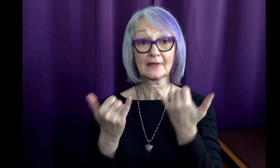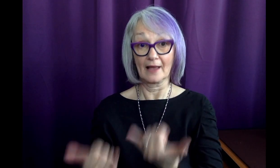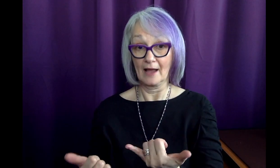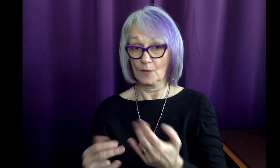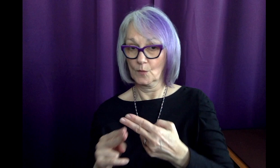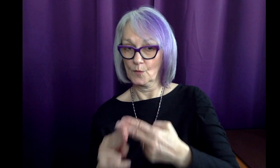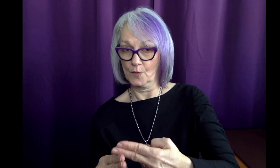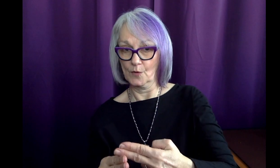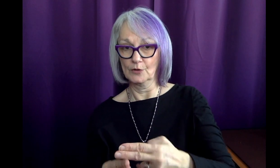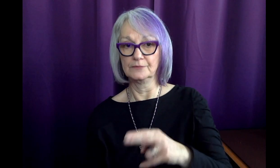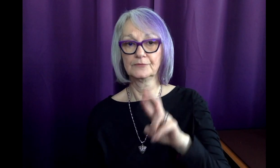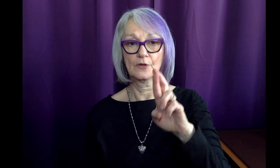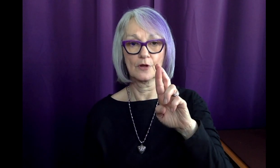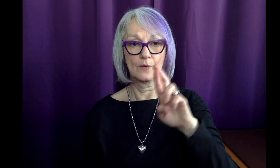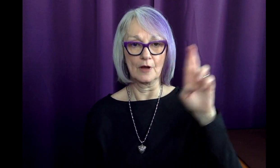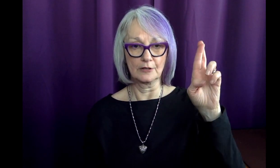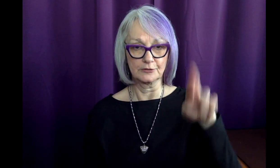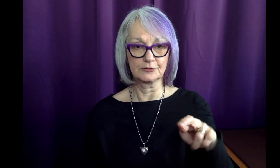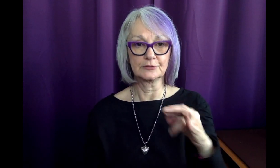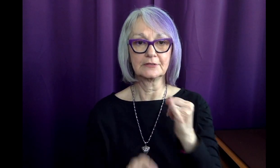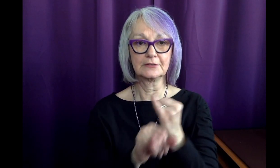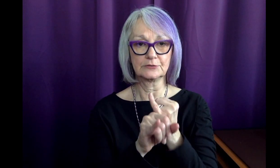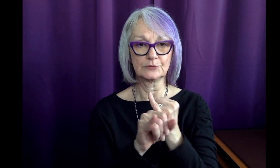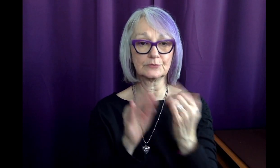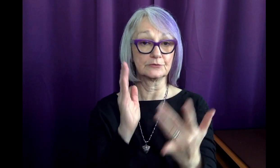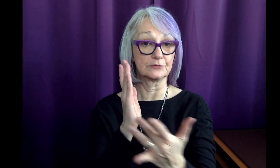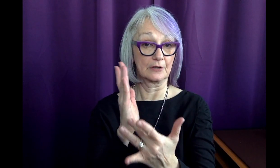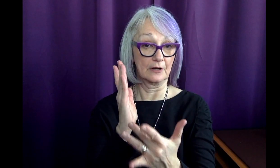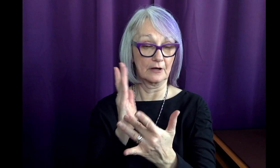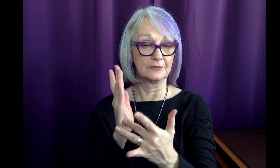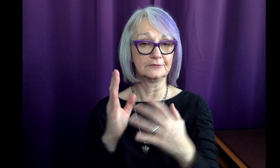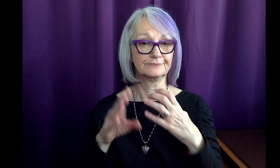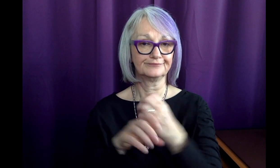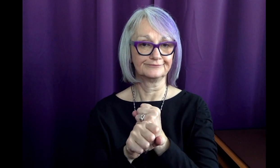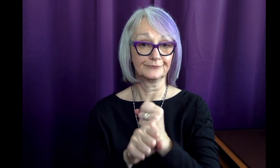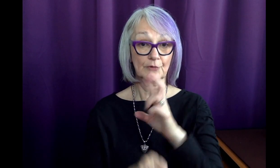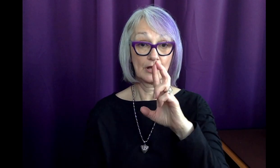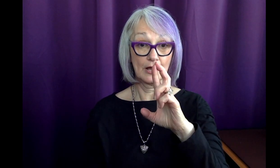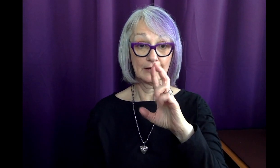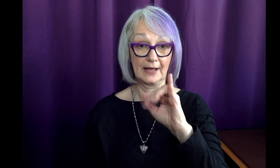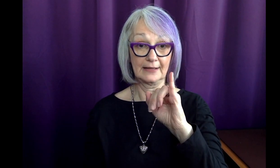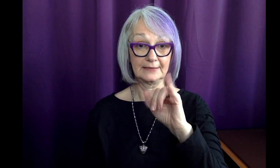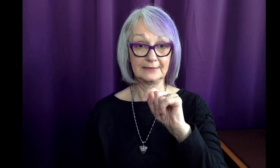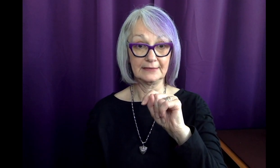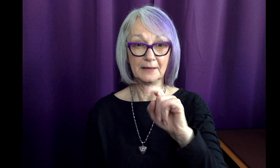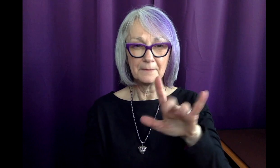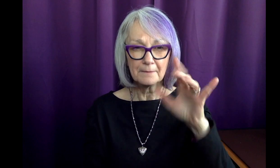Today, that school is the Rochester Institute of Technology (RIT)